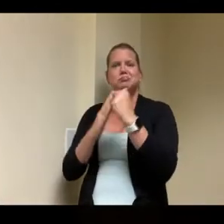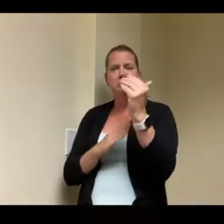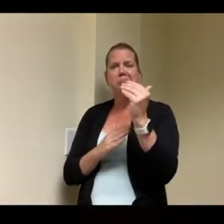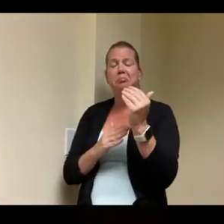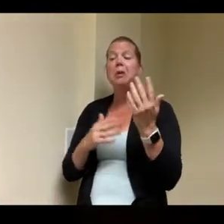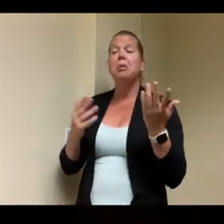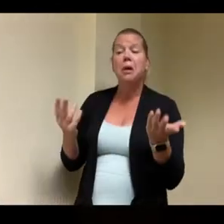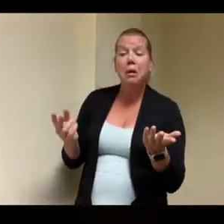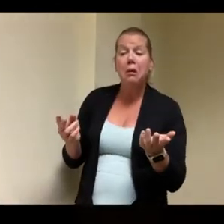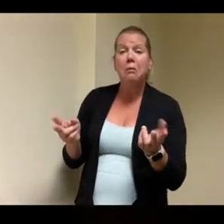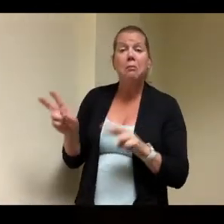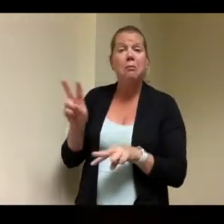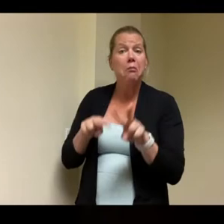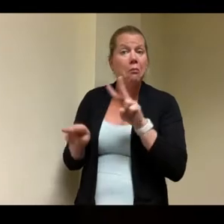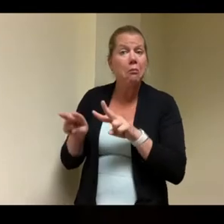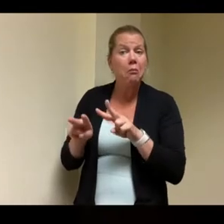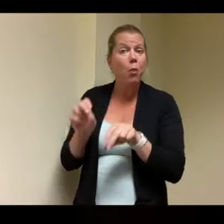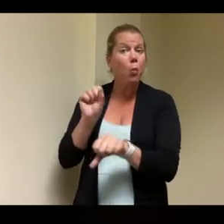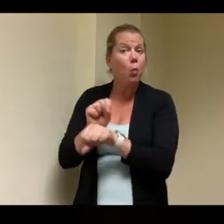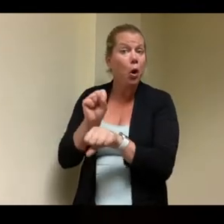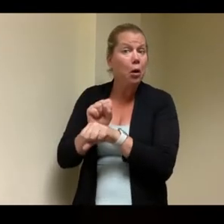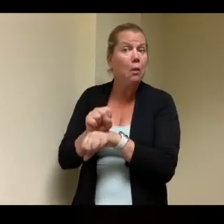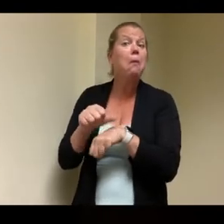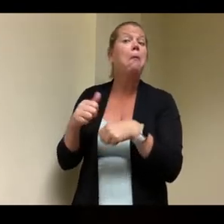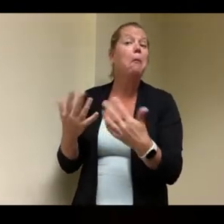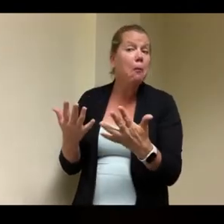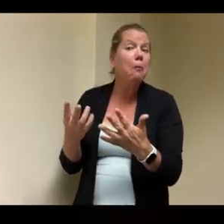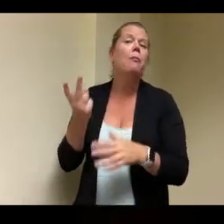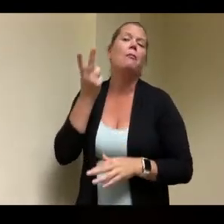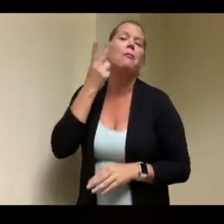but that's my next step get them settled in and then okay let's